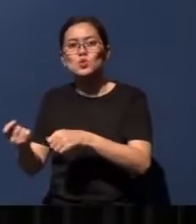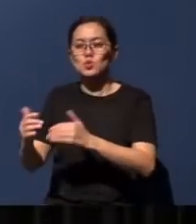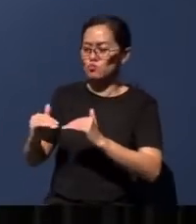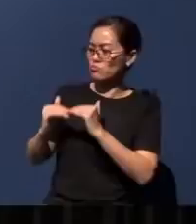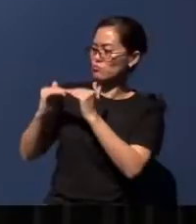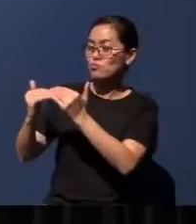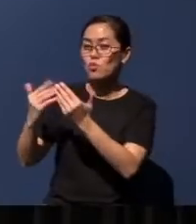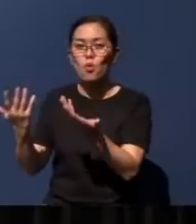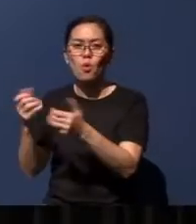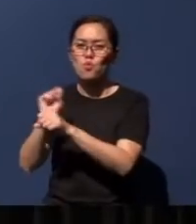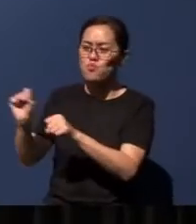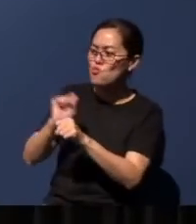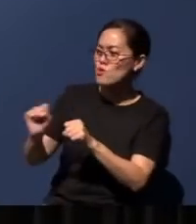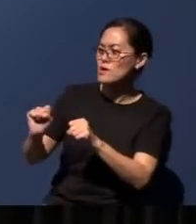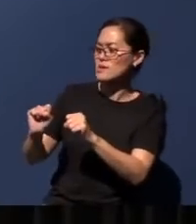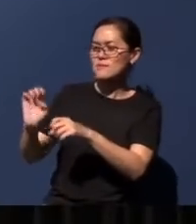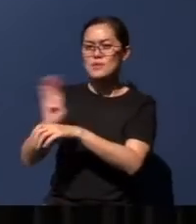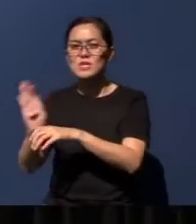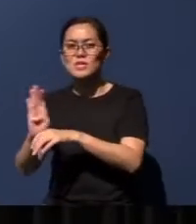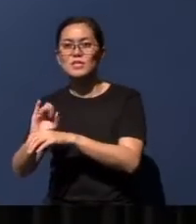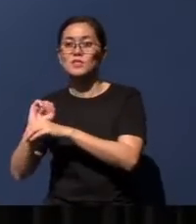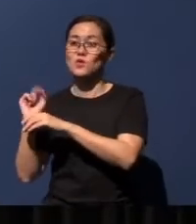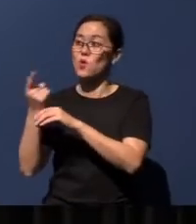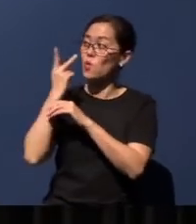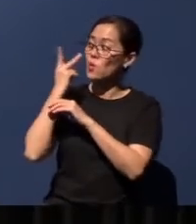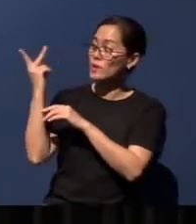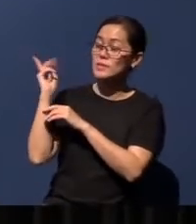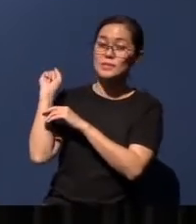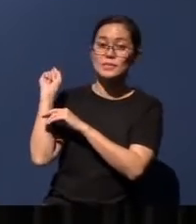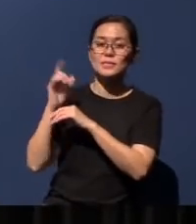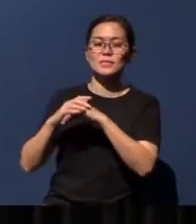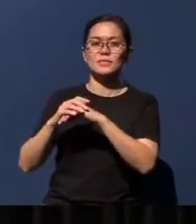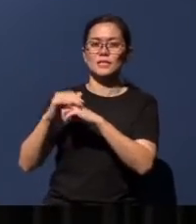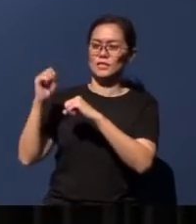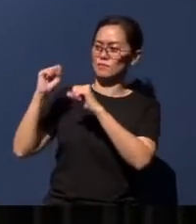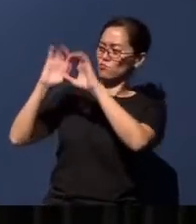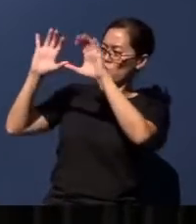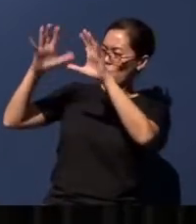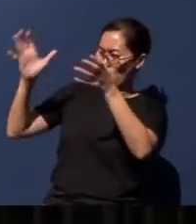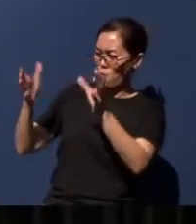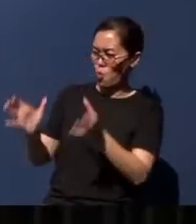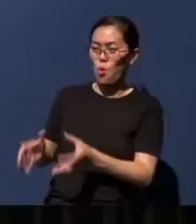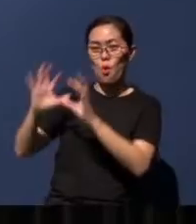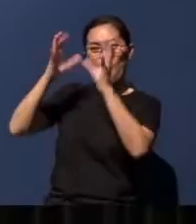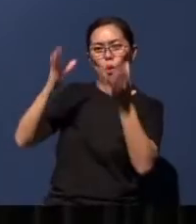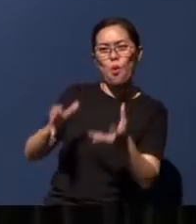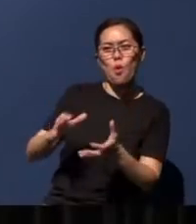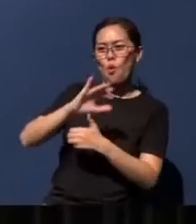You know, all the aspirations of these sculptures, all the aspirations behind all these ideas - and